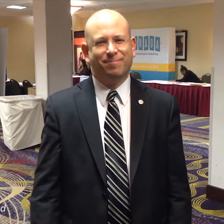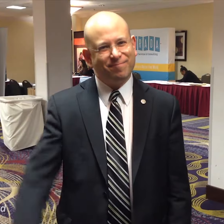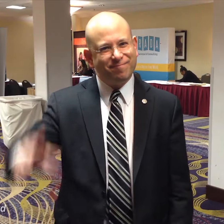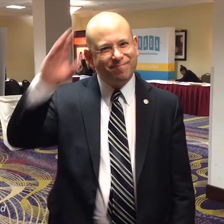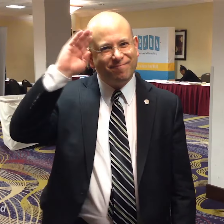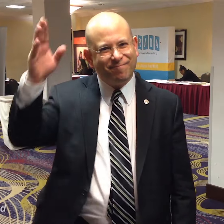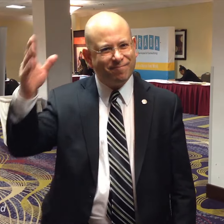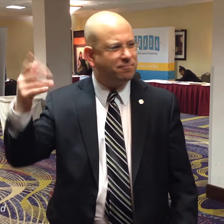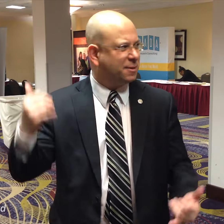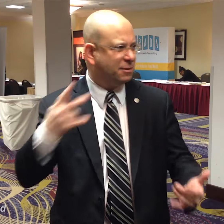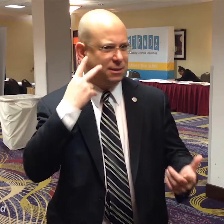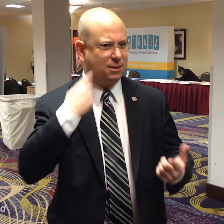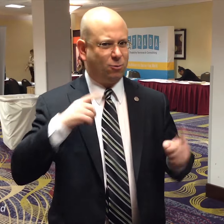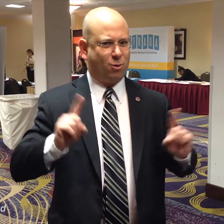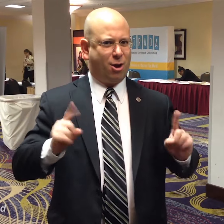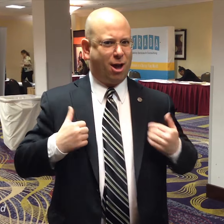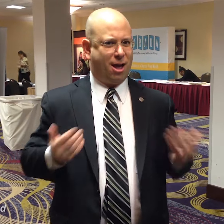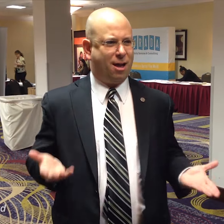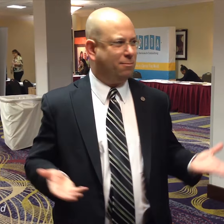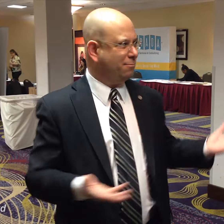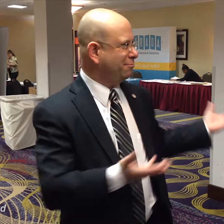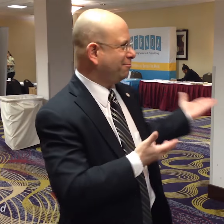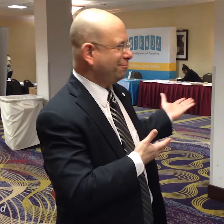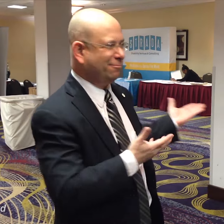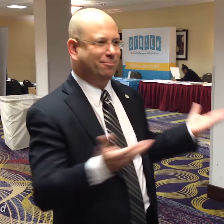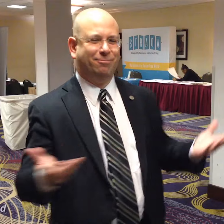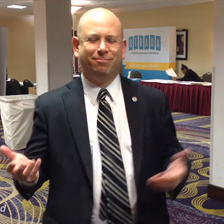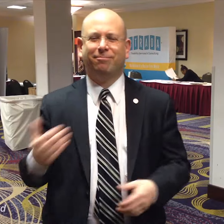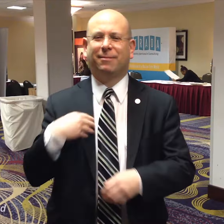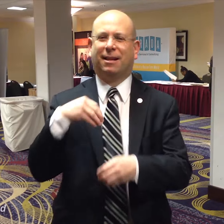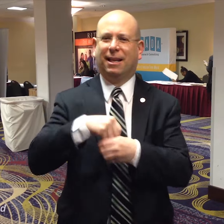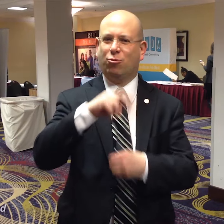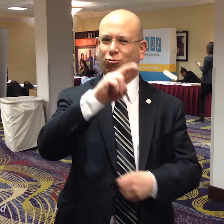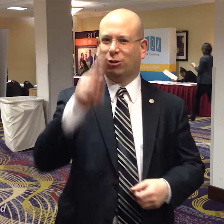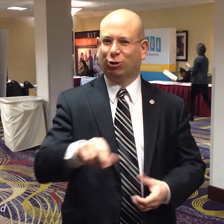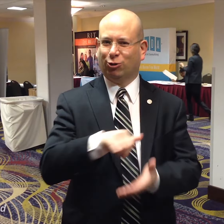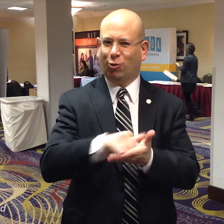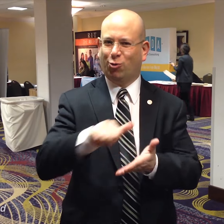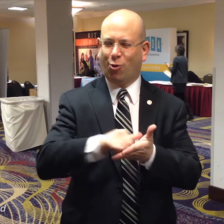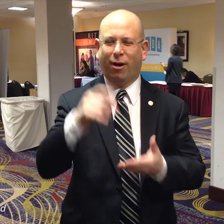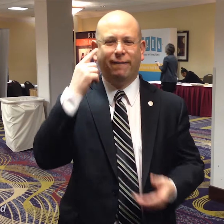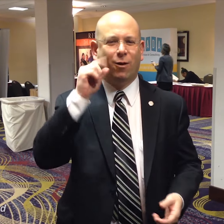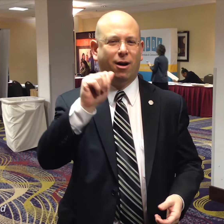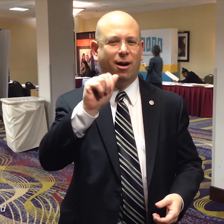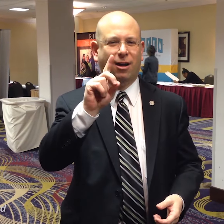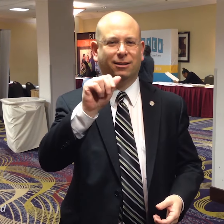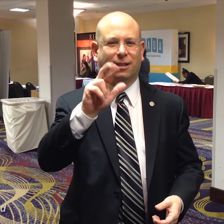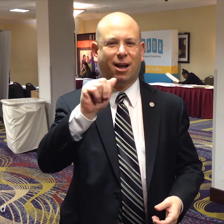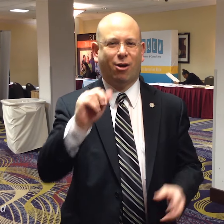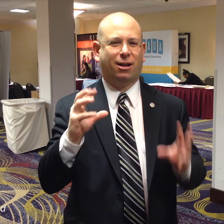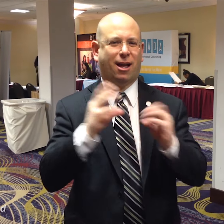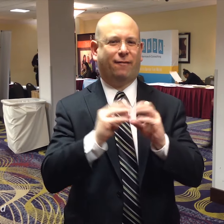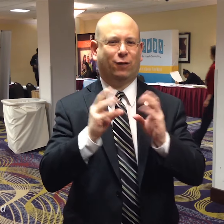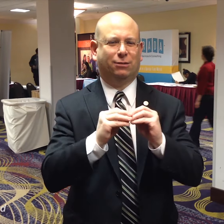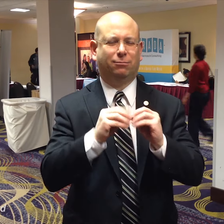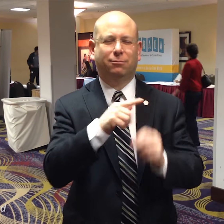Hello from Rochester, New York! I'm here for the ADARA Conference